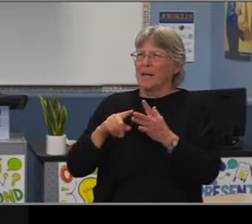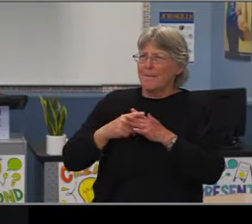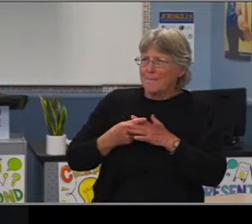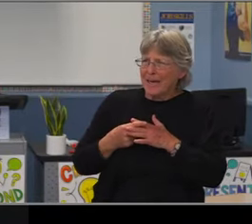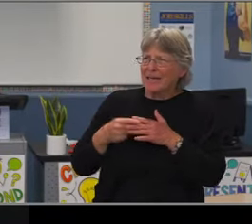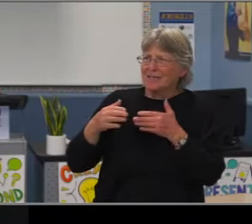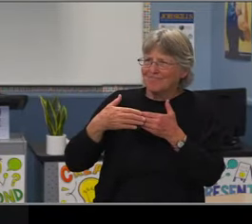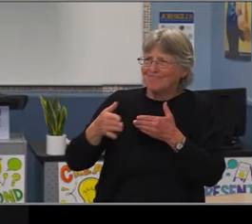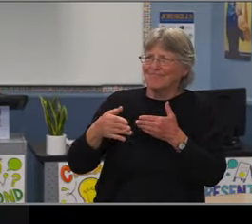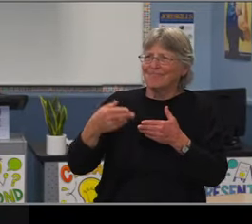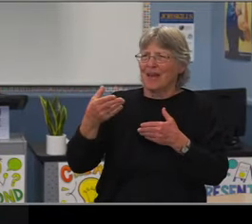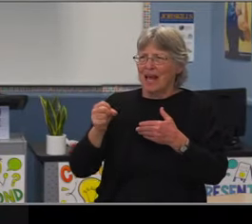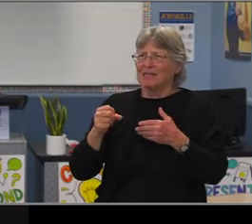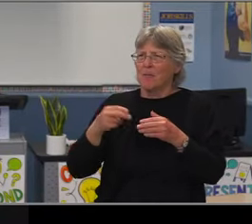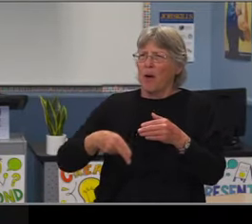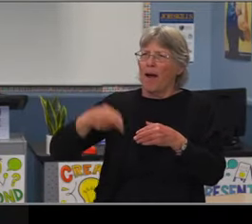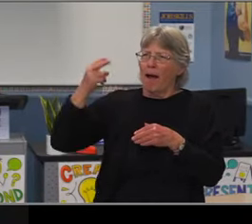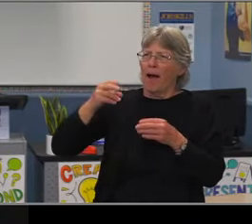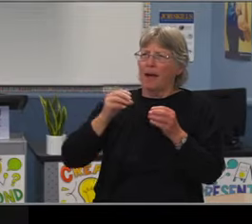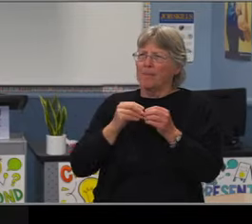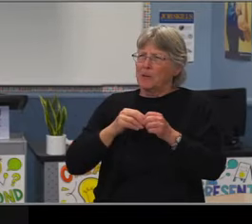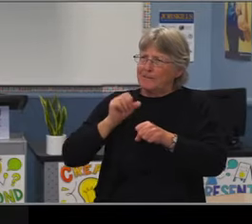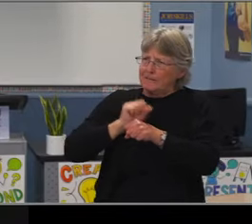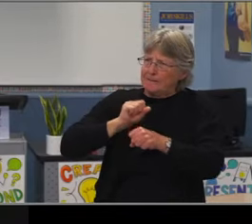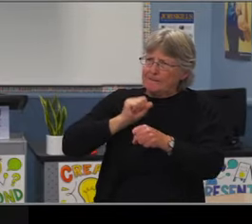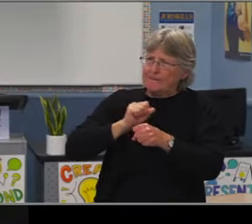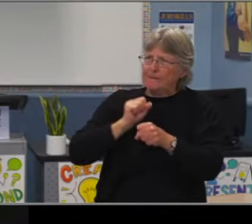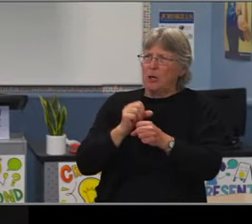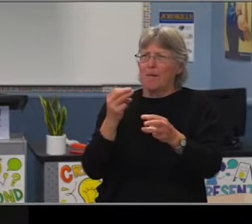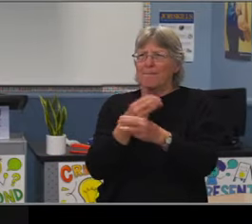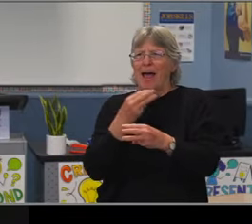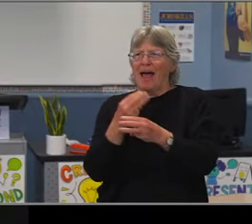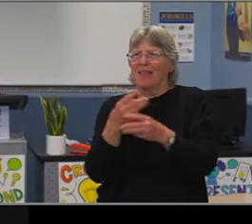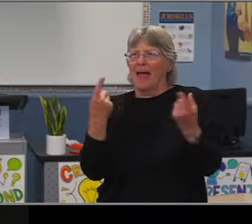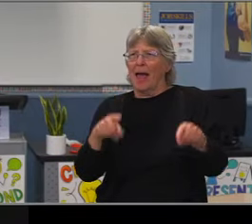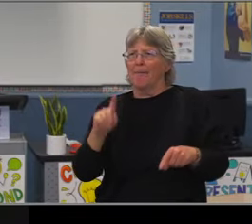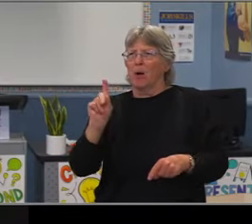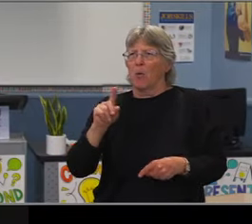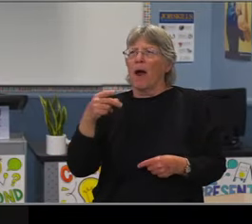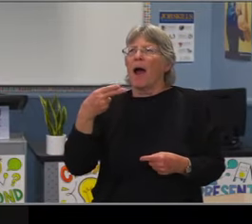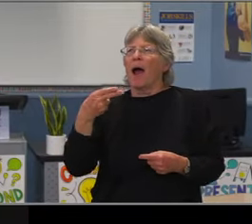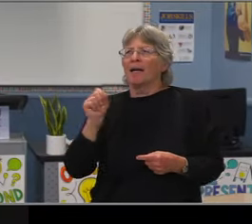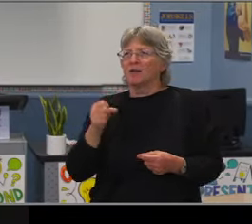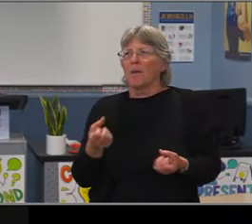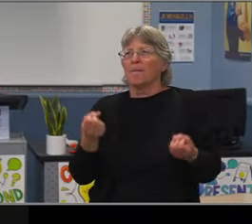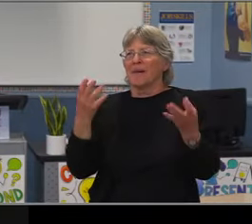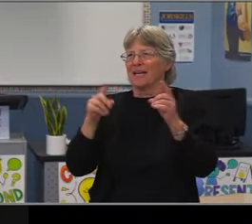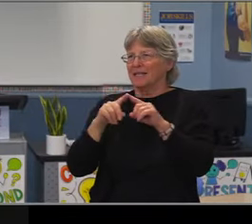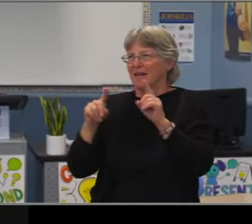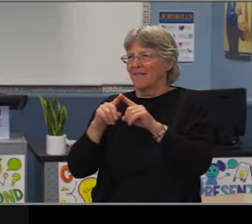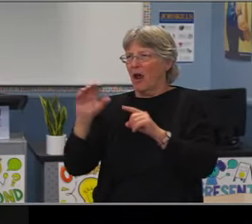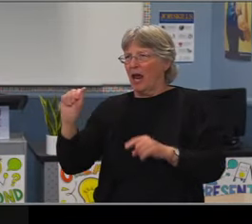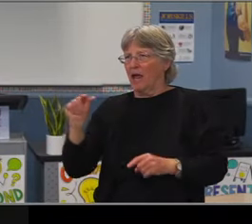When you look at suspensions, actually much like we saw with our African-American subgroup while suspensions are negatively correlated